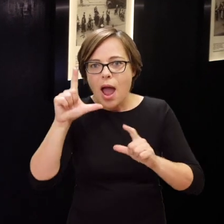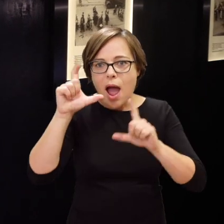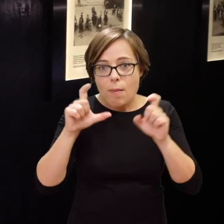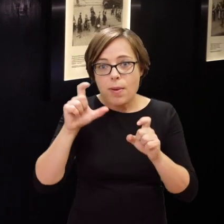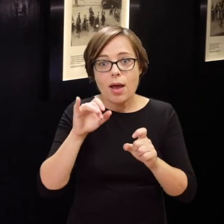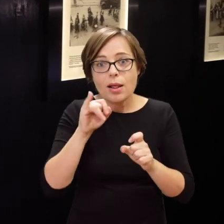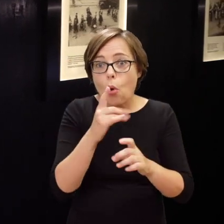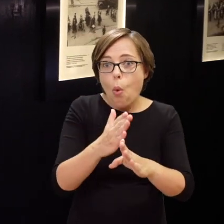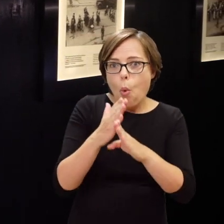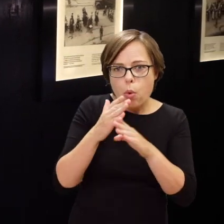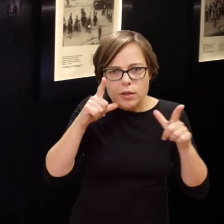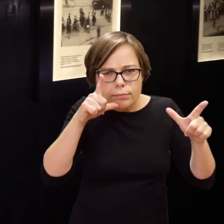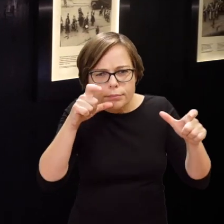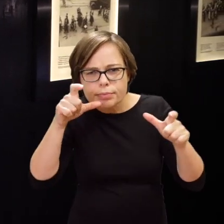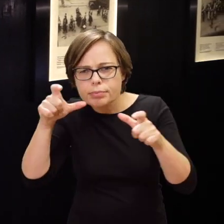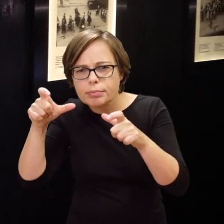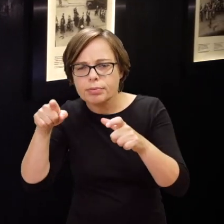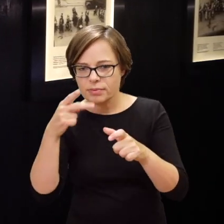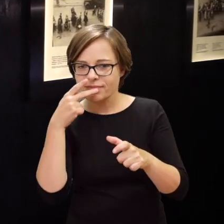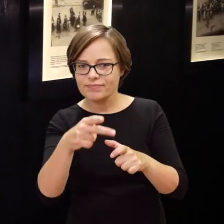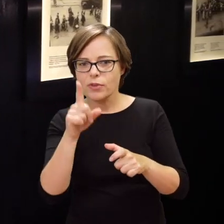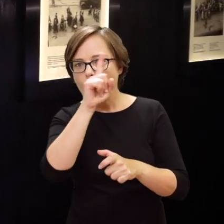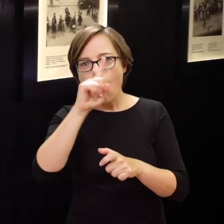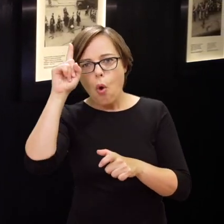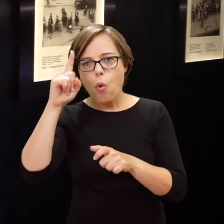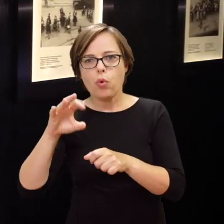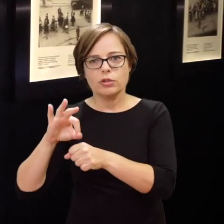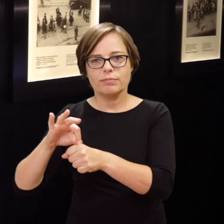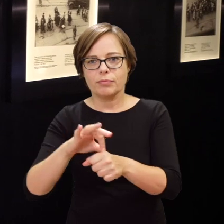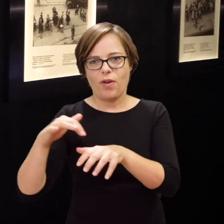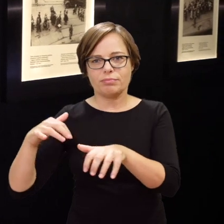and took clandestine photos of people being led to Umschlagplatz.